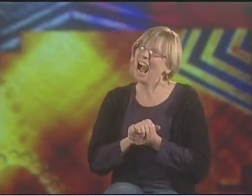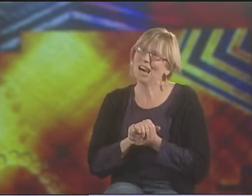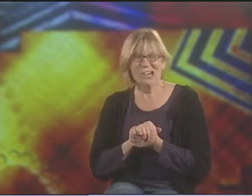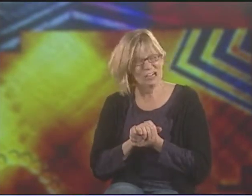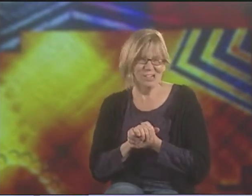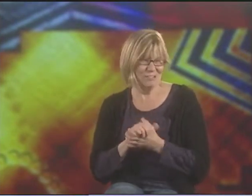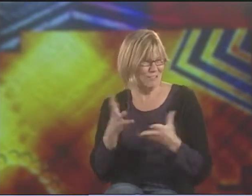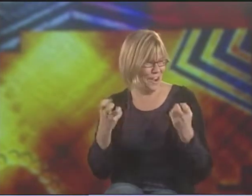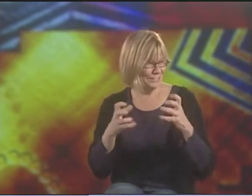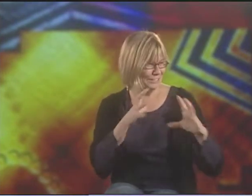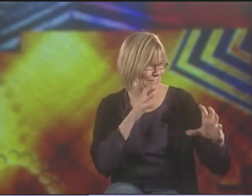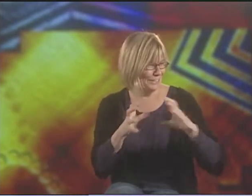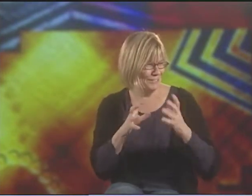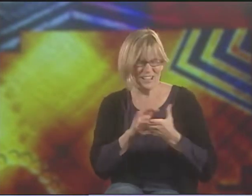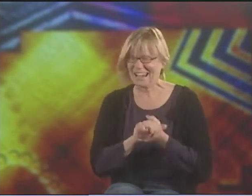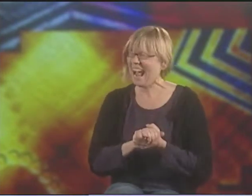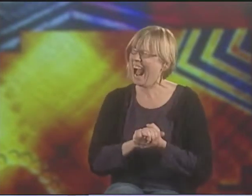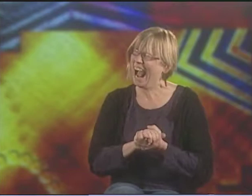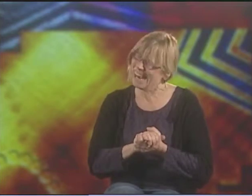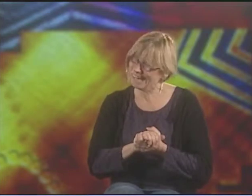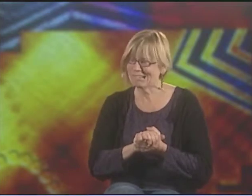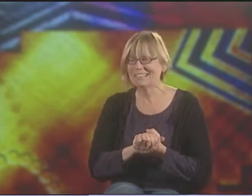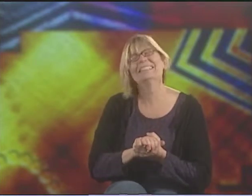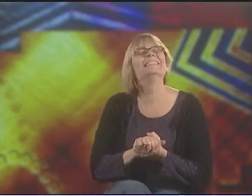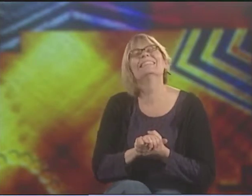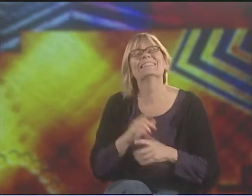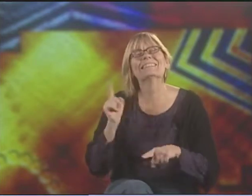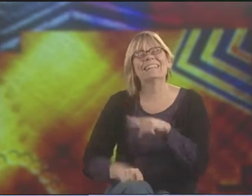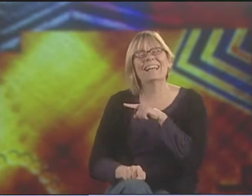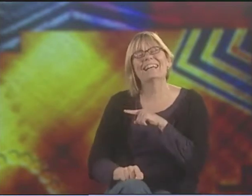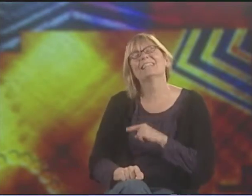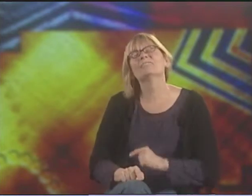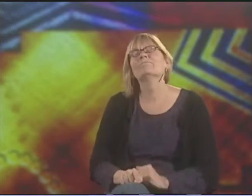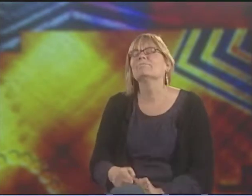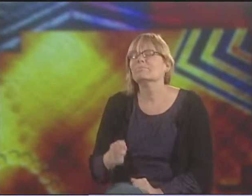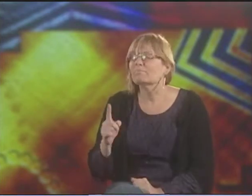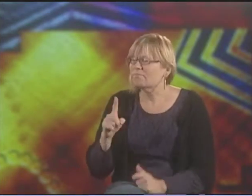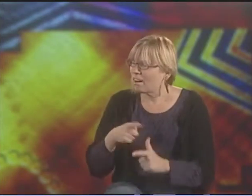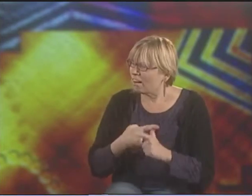WHERE THEY SHOW THIS MOUTH MOVEMENT THAT'S SORT OF, "UGH! I WISH I DIDN'T HAVE TO DO THIS."